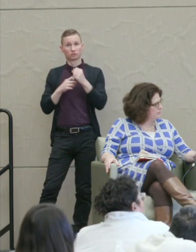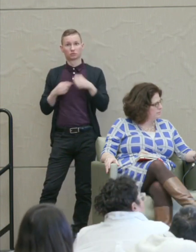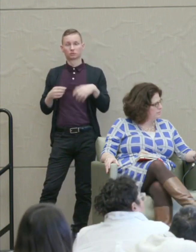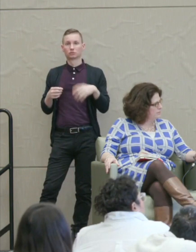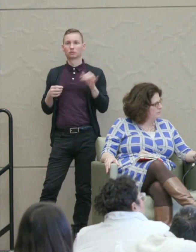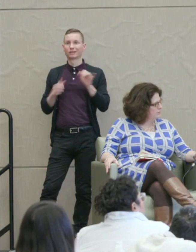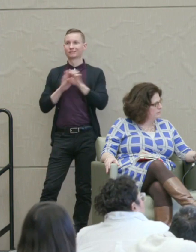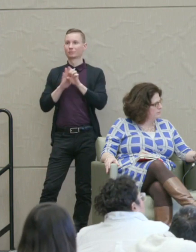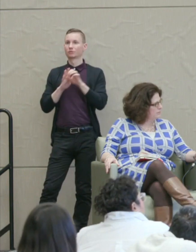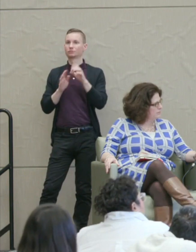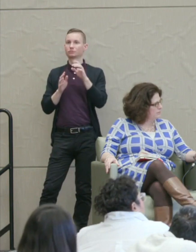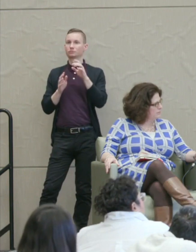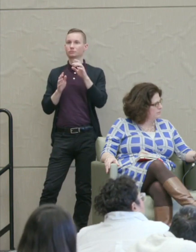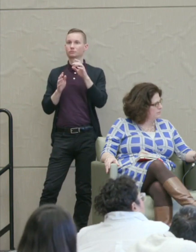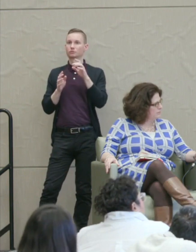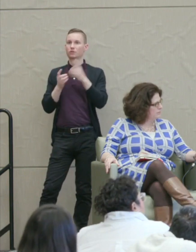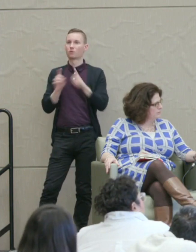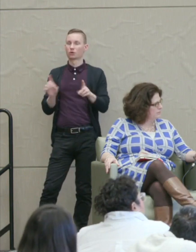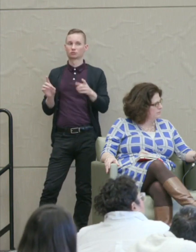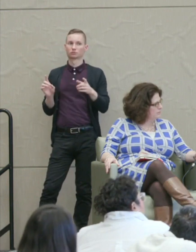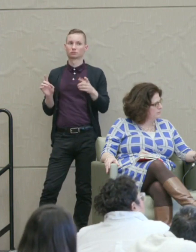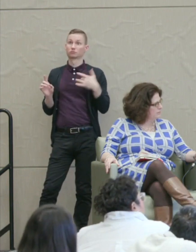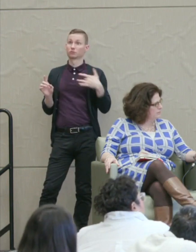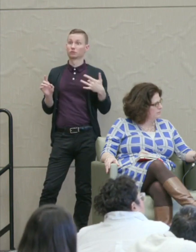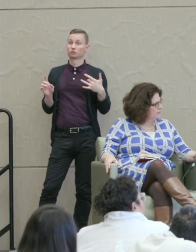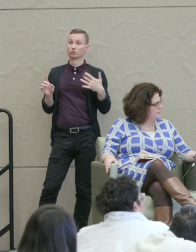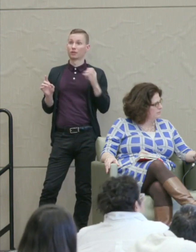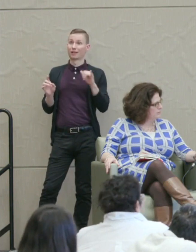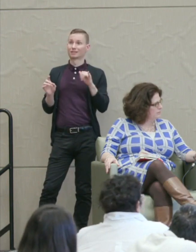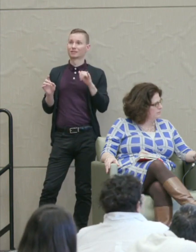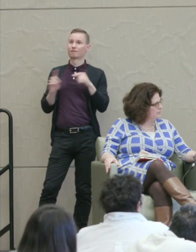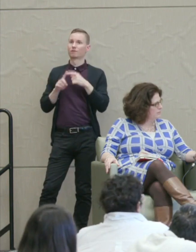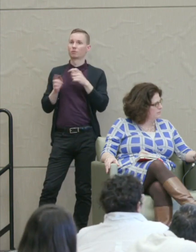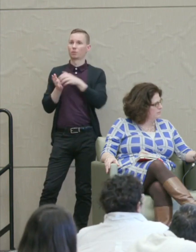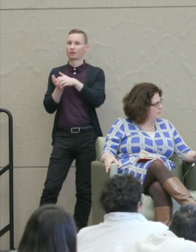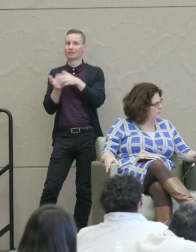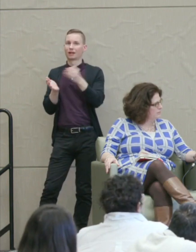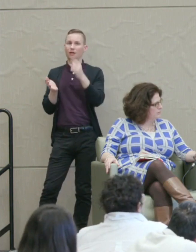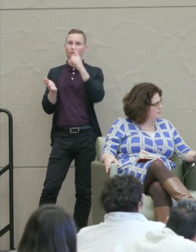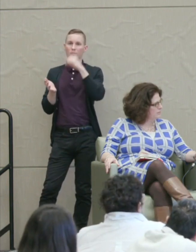I mean I think it's often out of weakness and the false belief that you will achieve